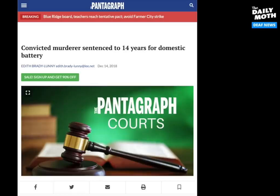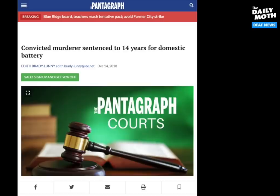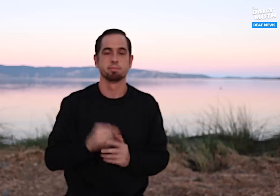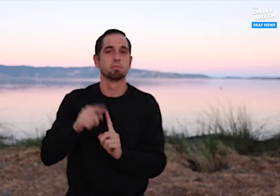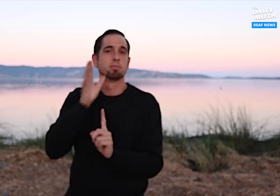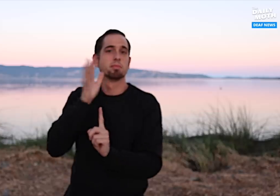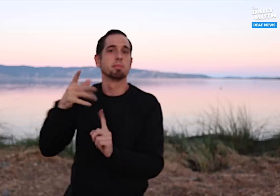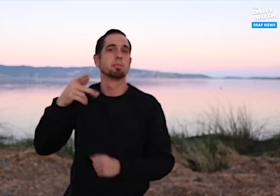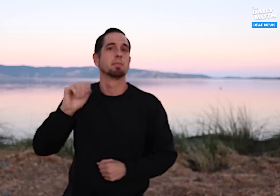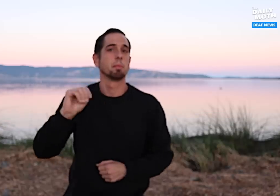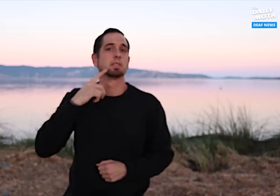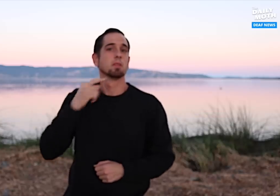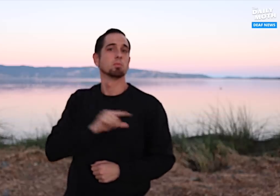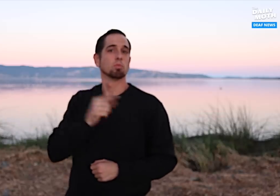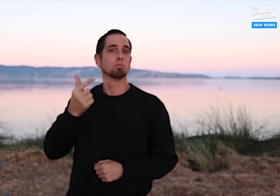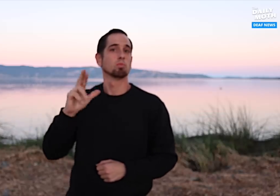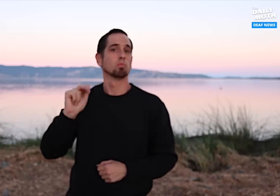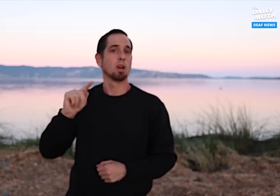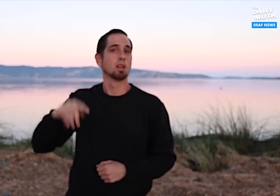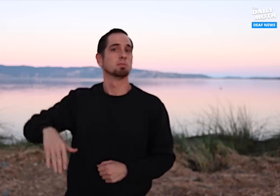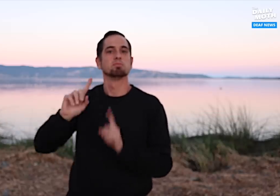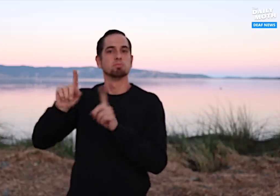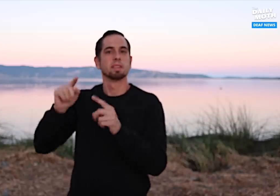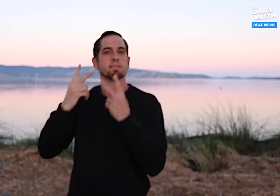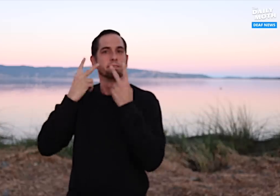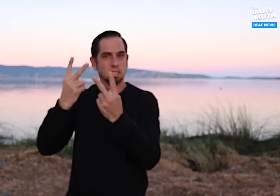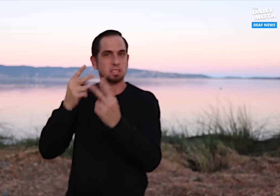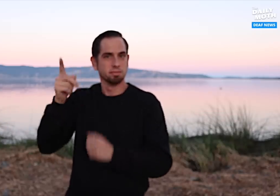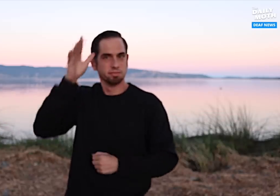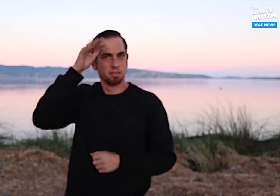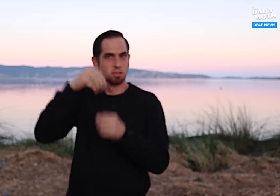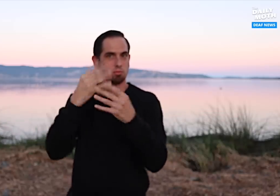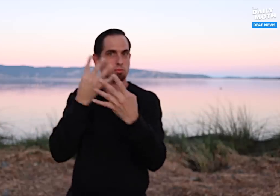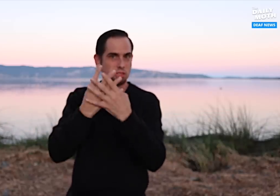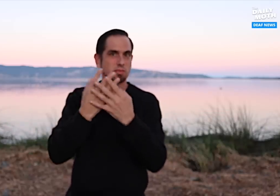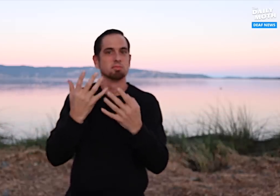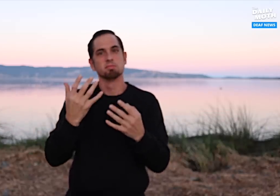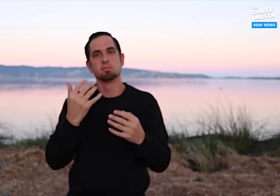Pam said Grant visited his father in prison every